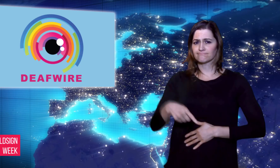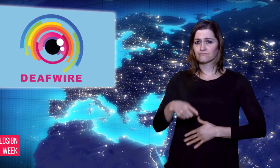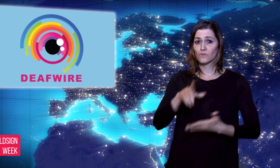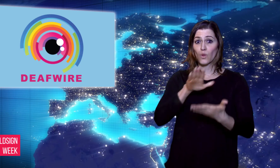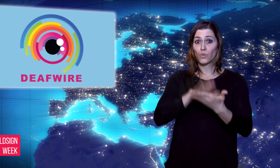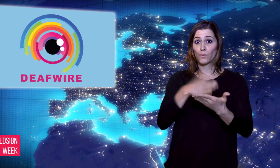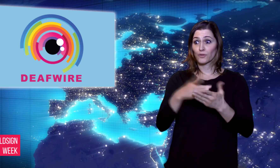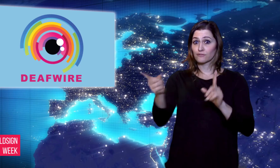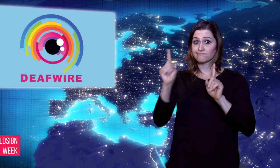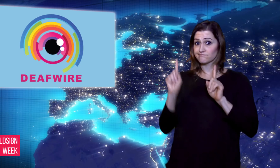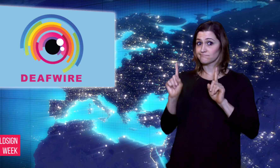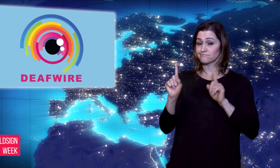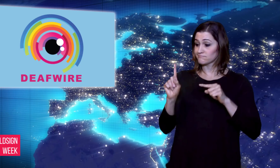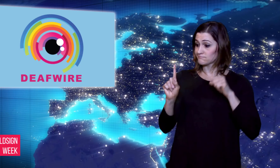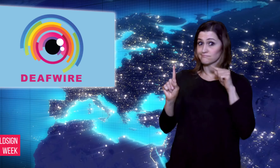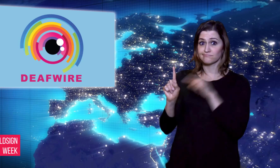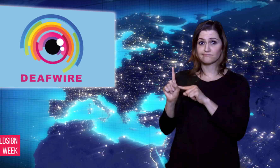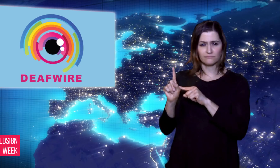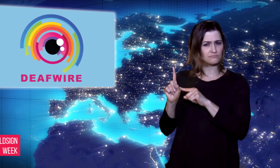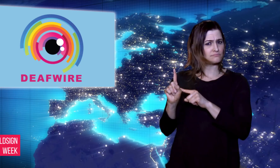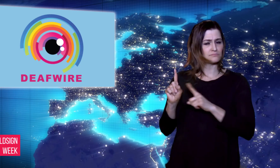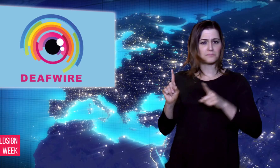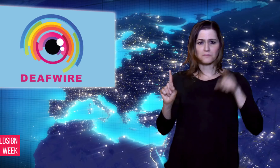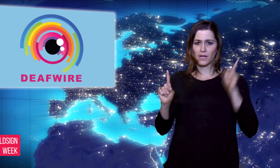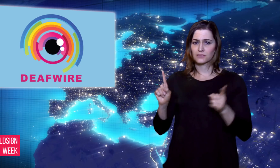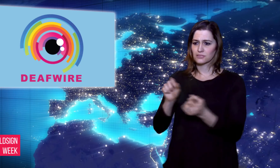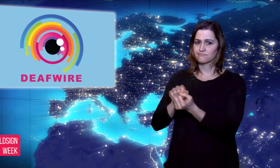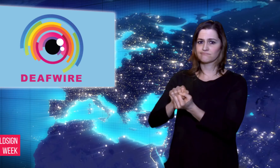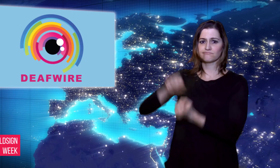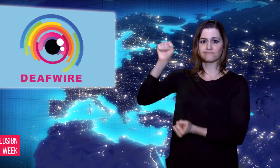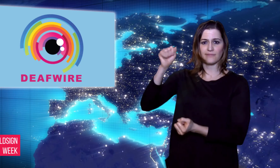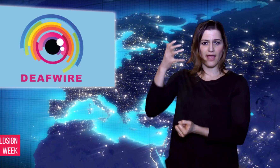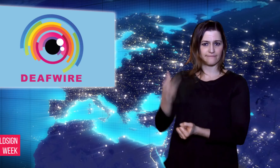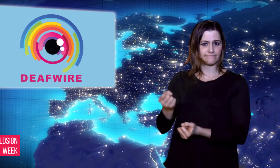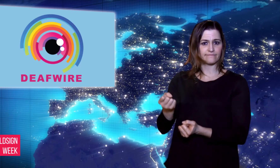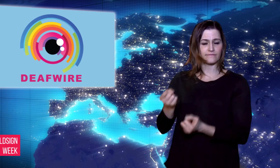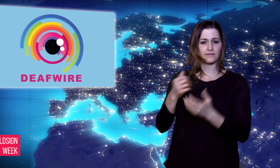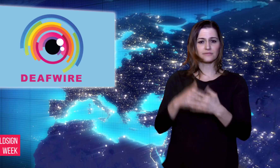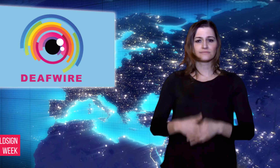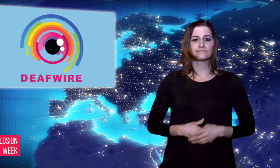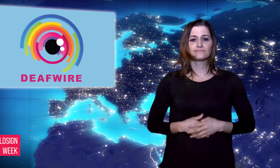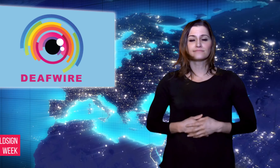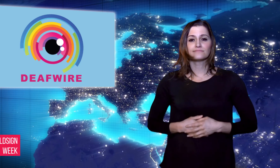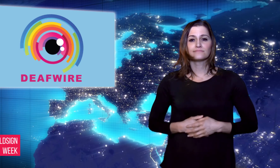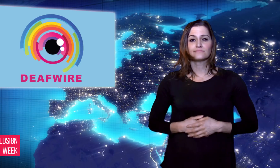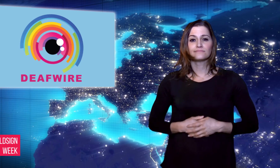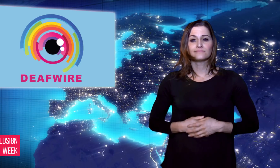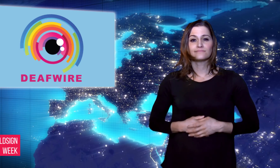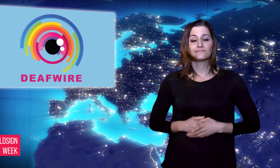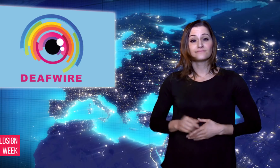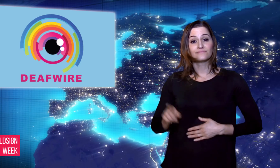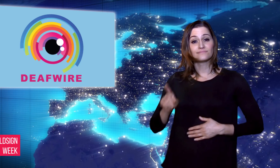Delegates in the American state of